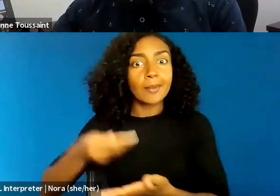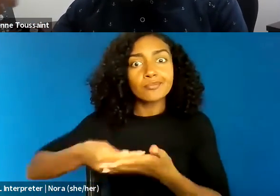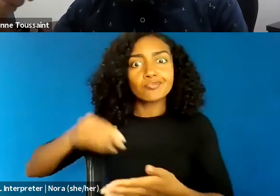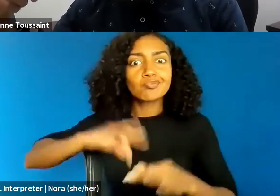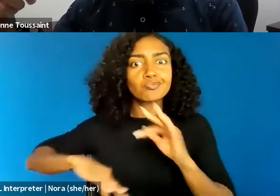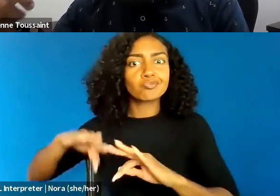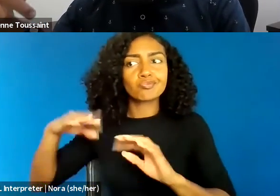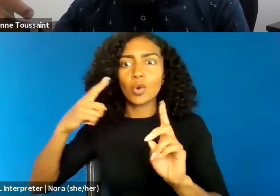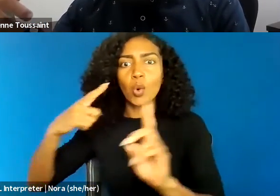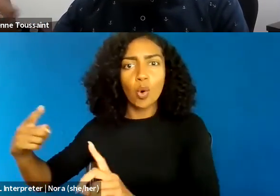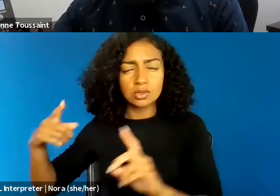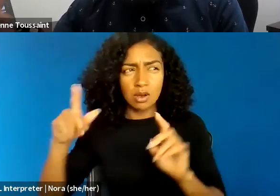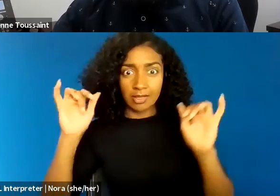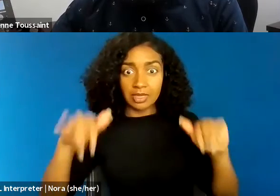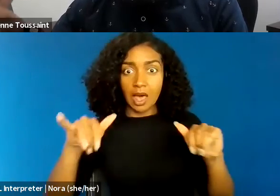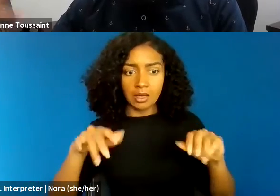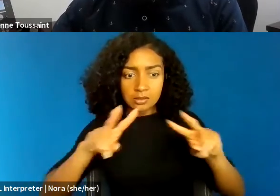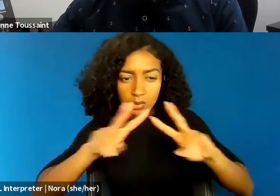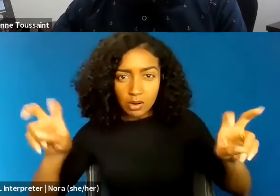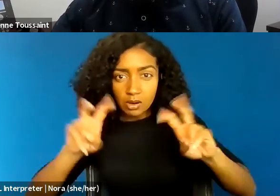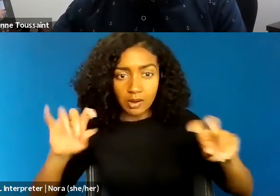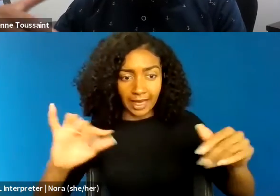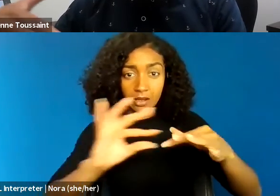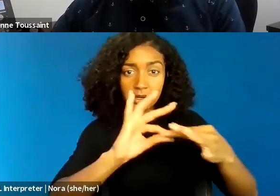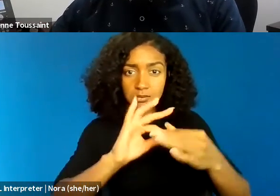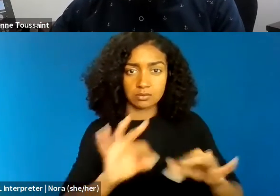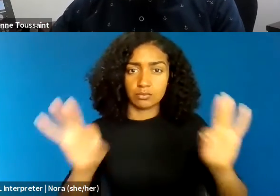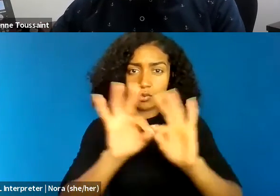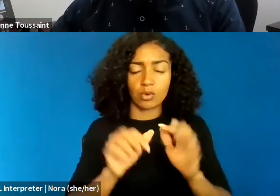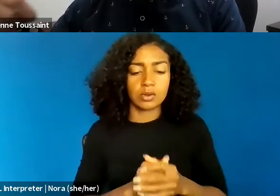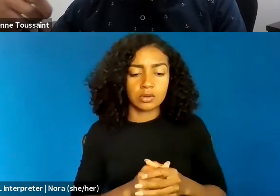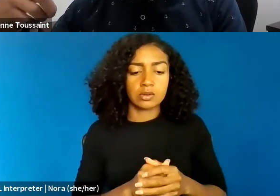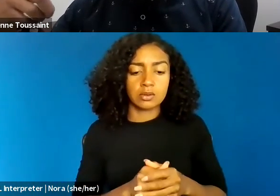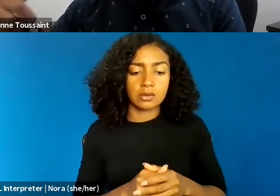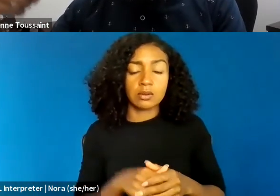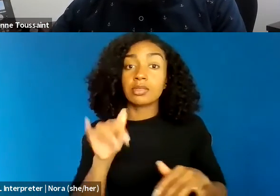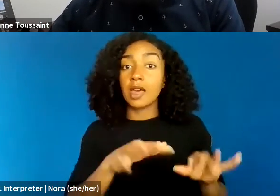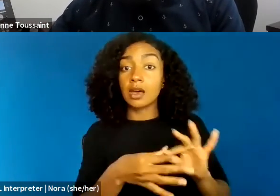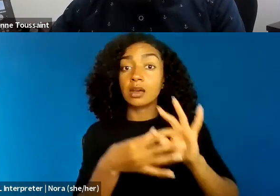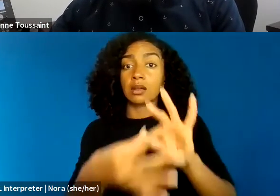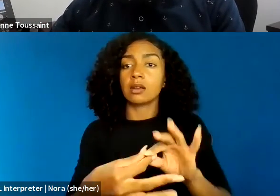And I think that then would pull us into a much larger and more imaginative,